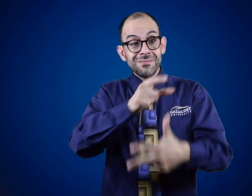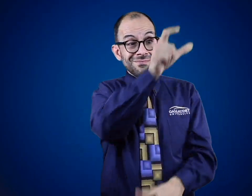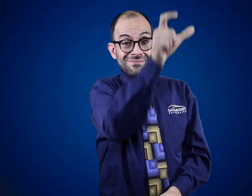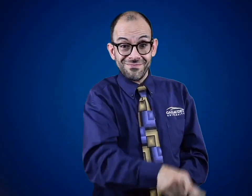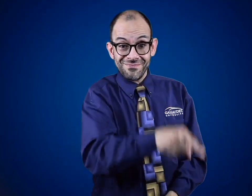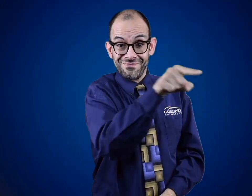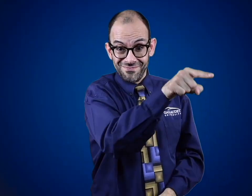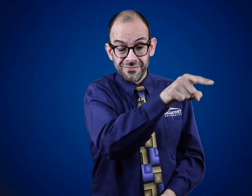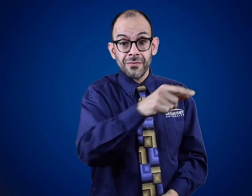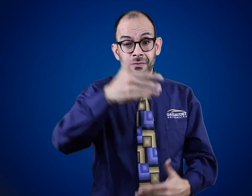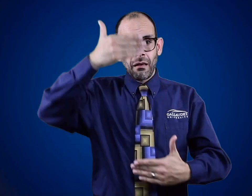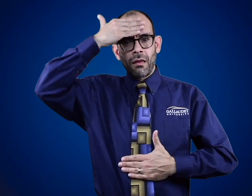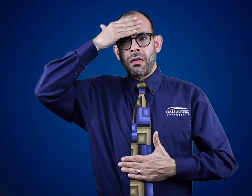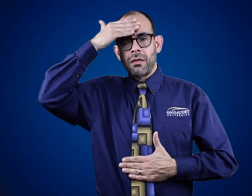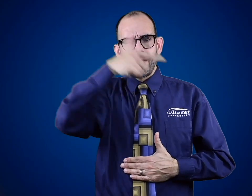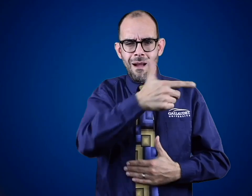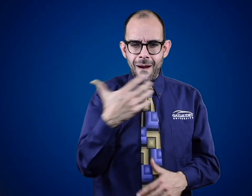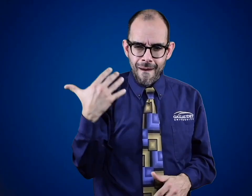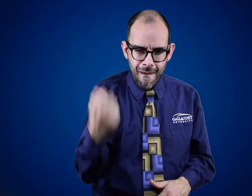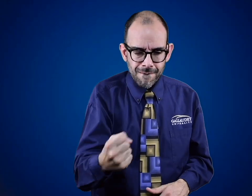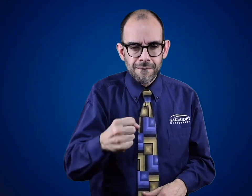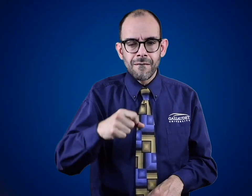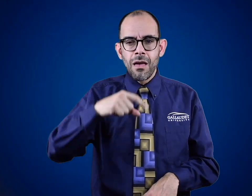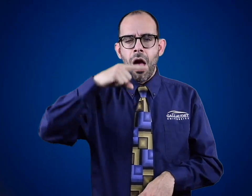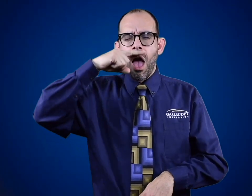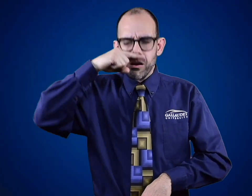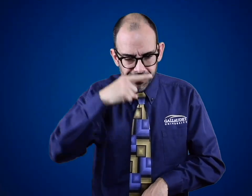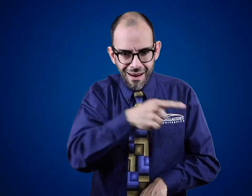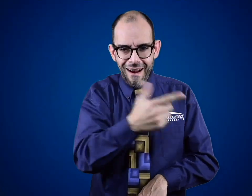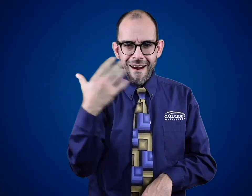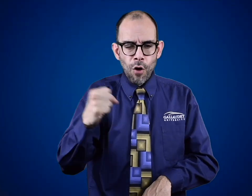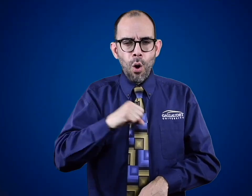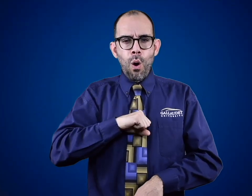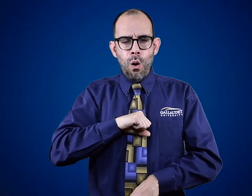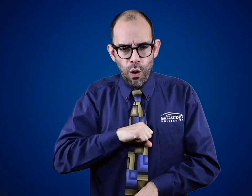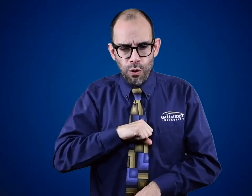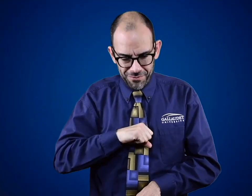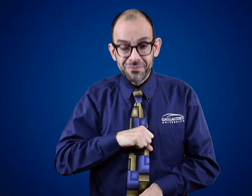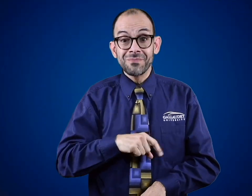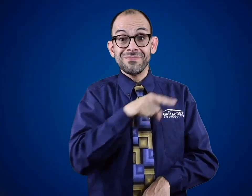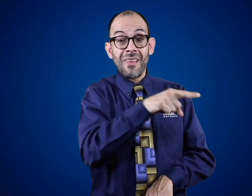One: A person with a fever, sneezing or a cough